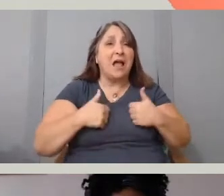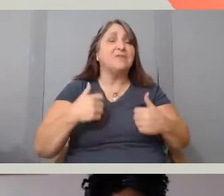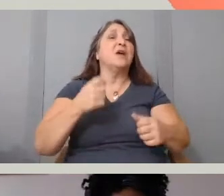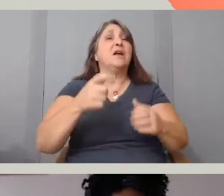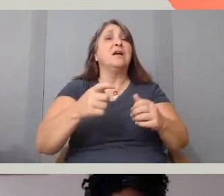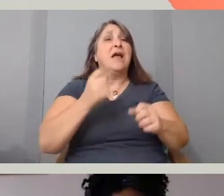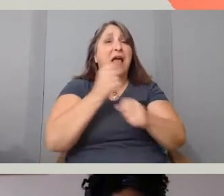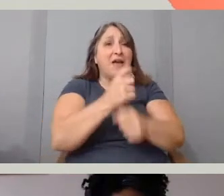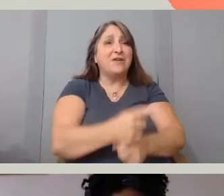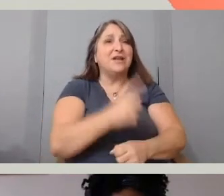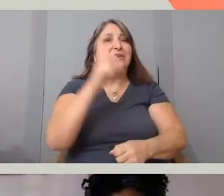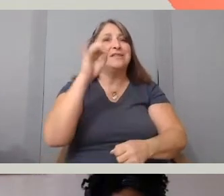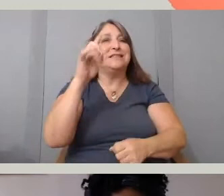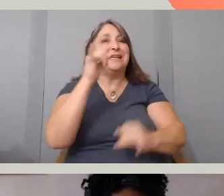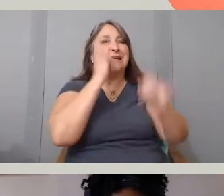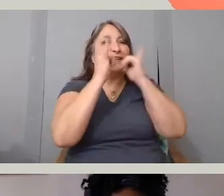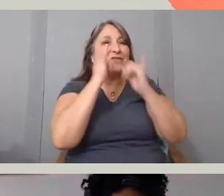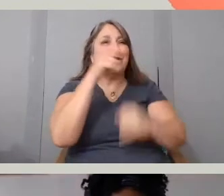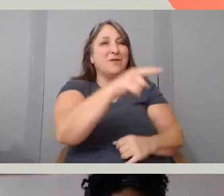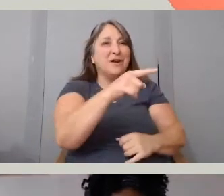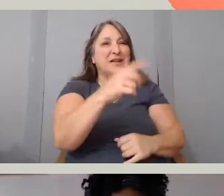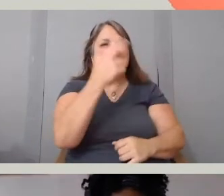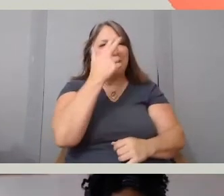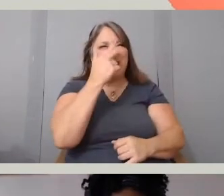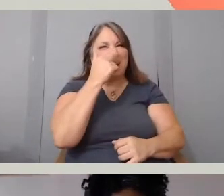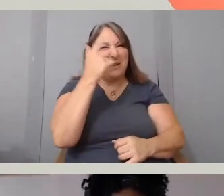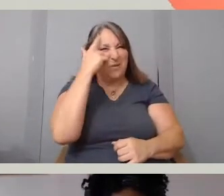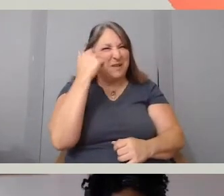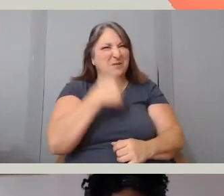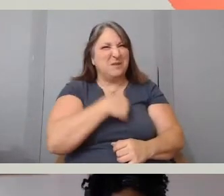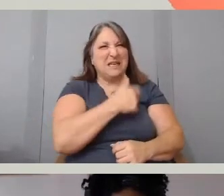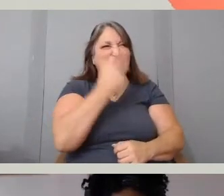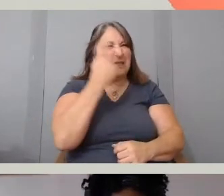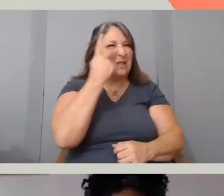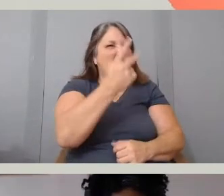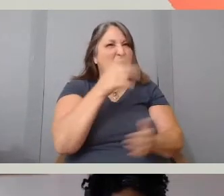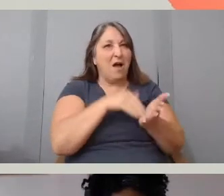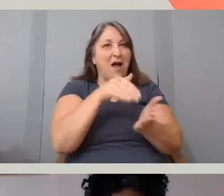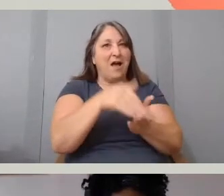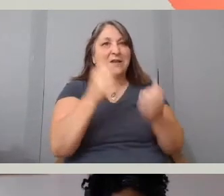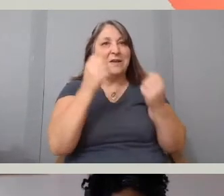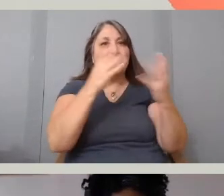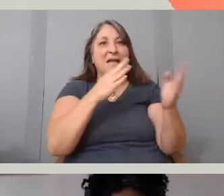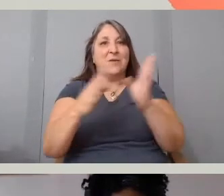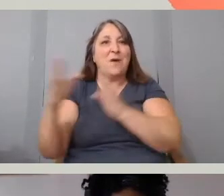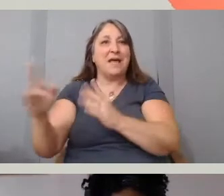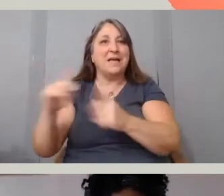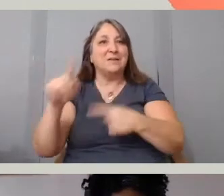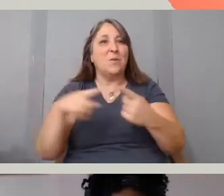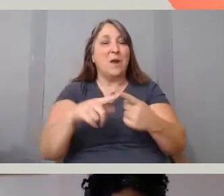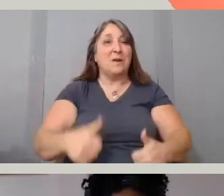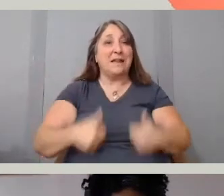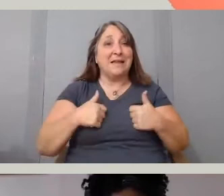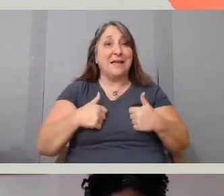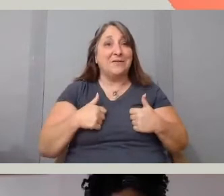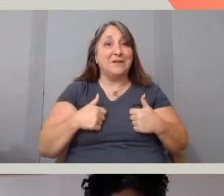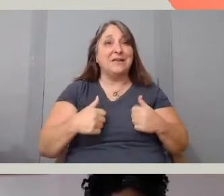it's funny because we saw her so often that in many ways, when, in, when we lived it the interviews felt very far apart.